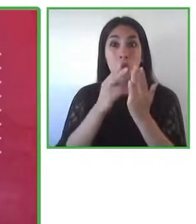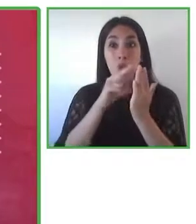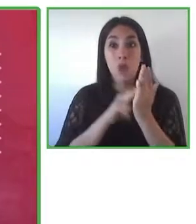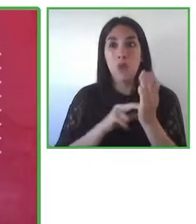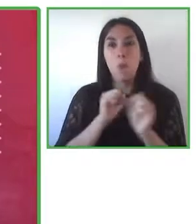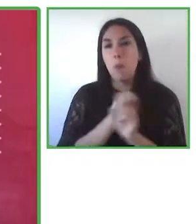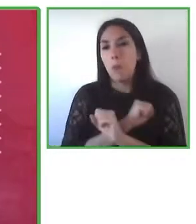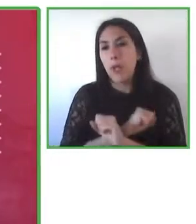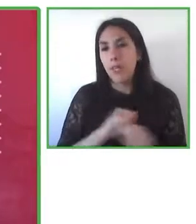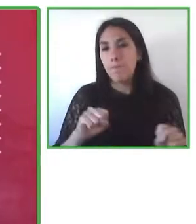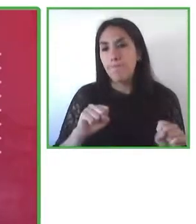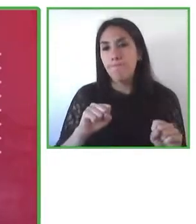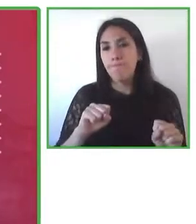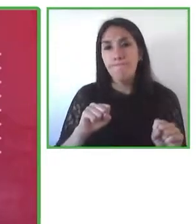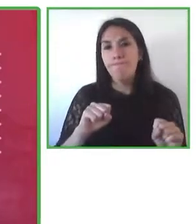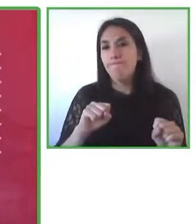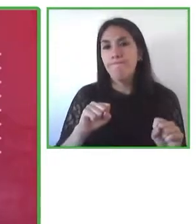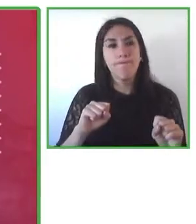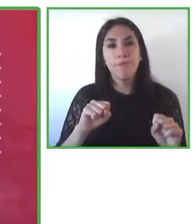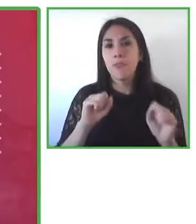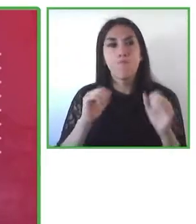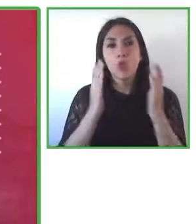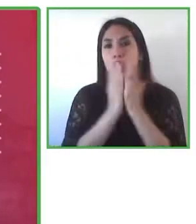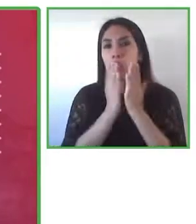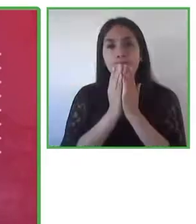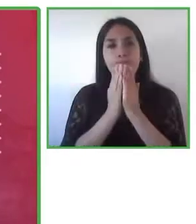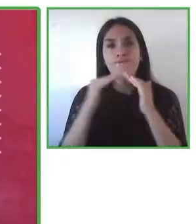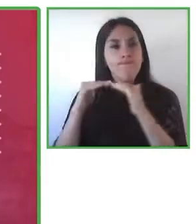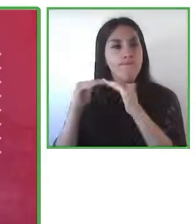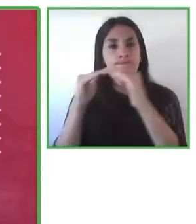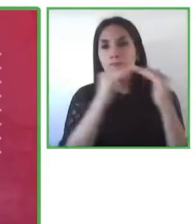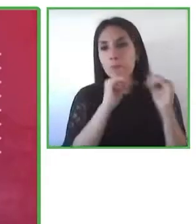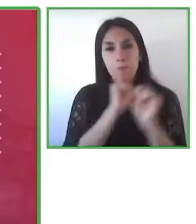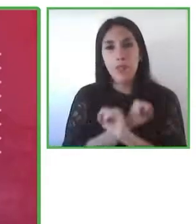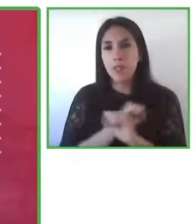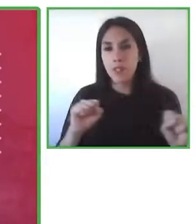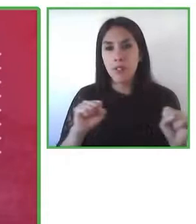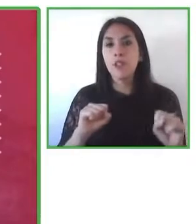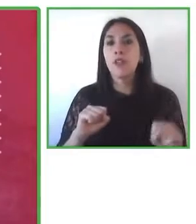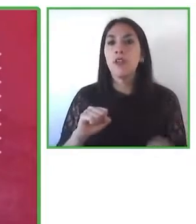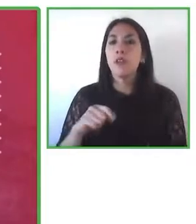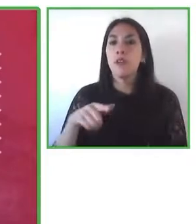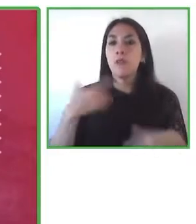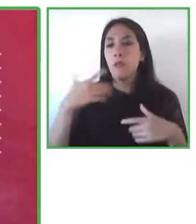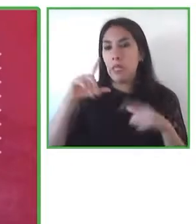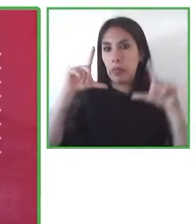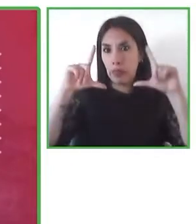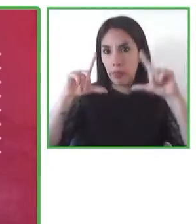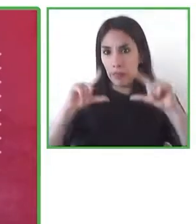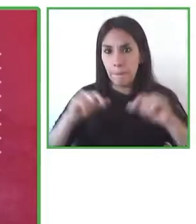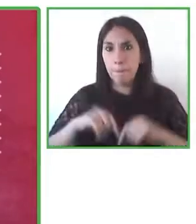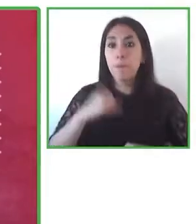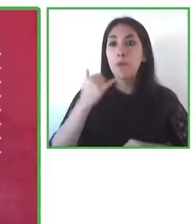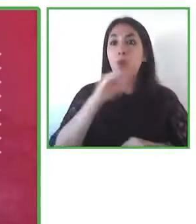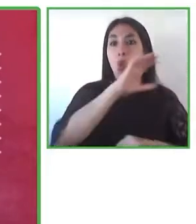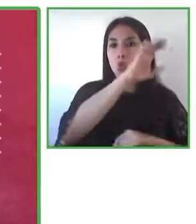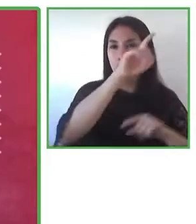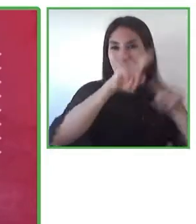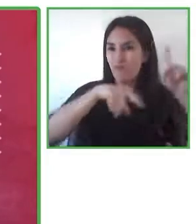they have poor results in terms of their educational performance and that of course